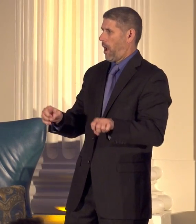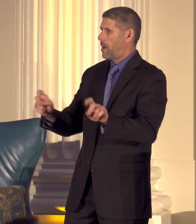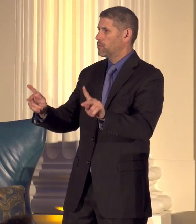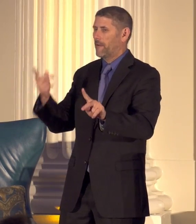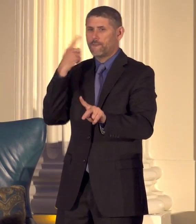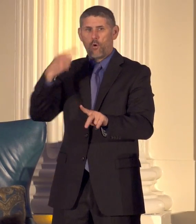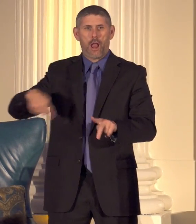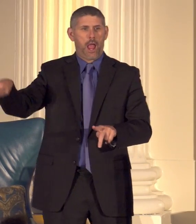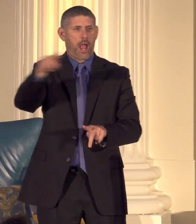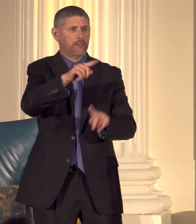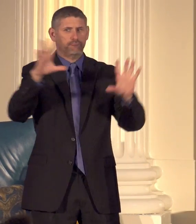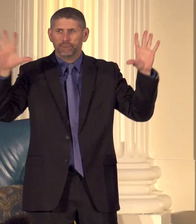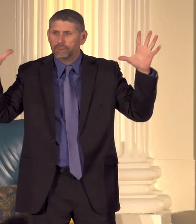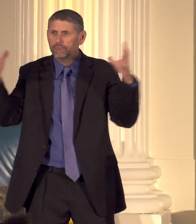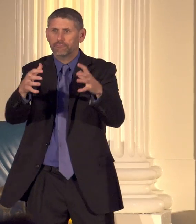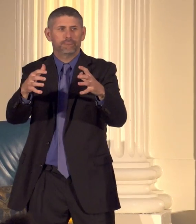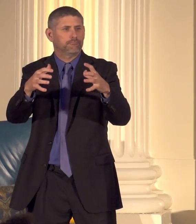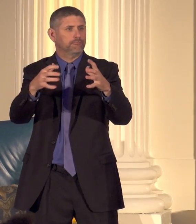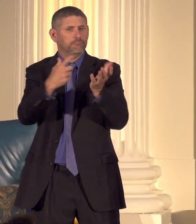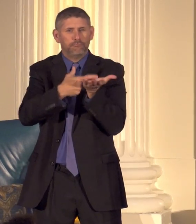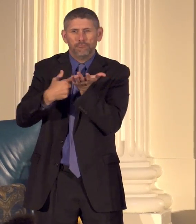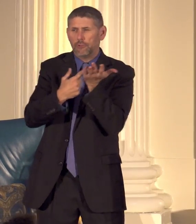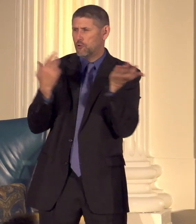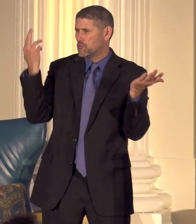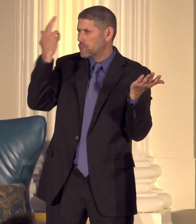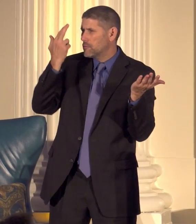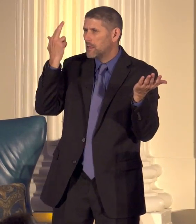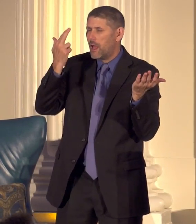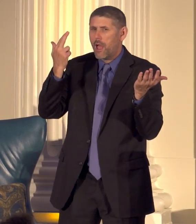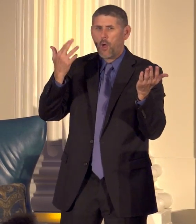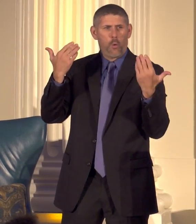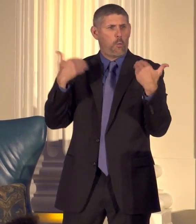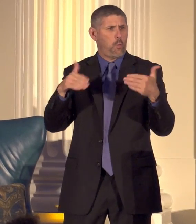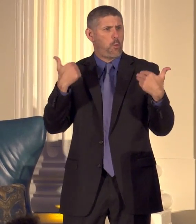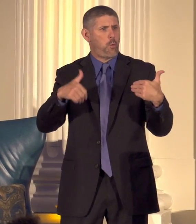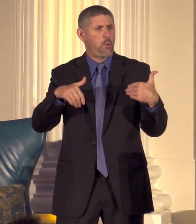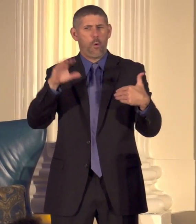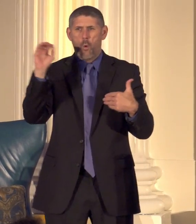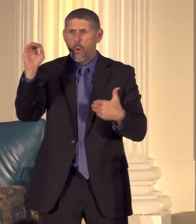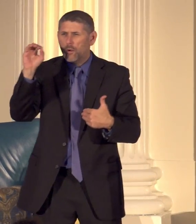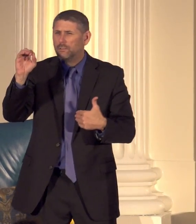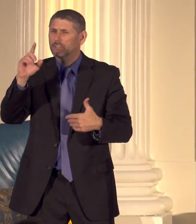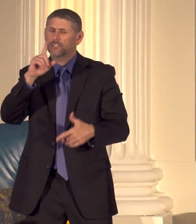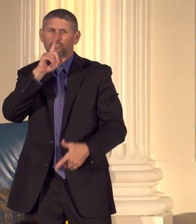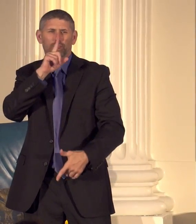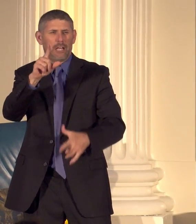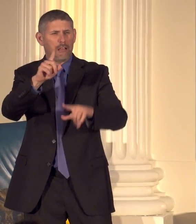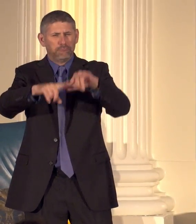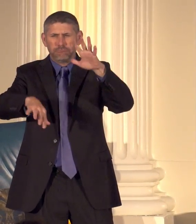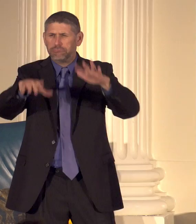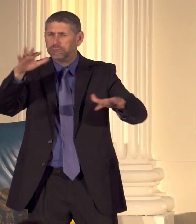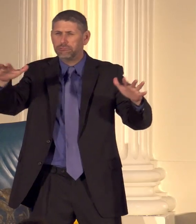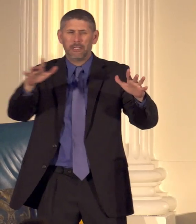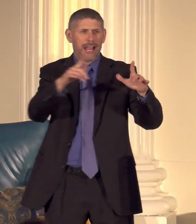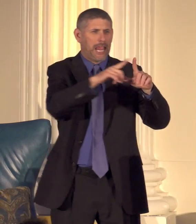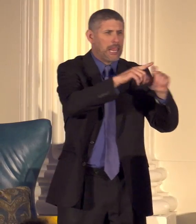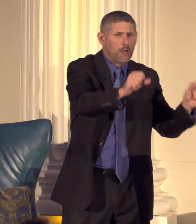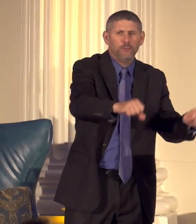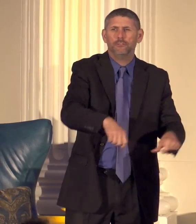and and realize just how Oregon's rich linguistic and geographic and population